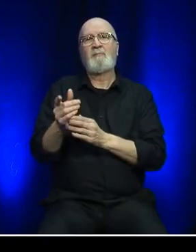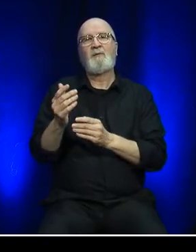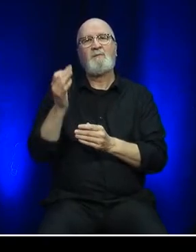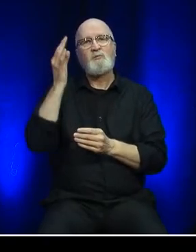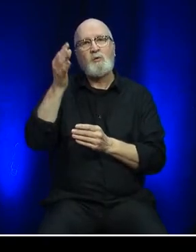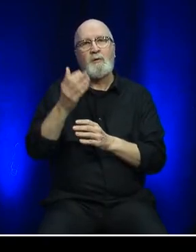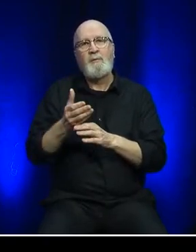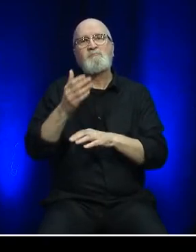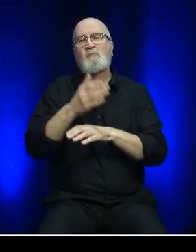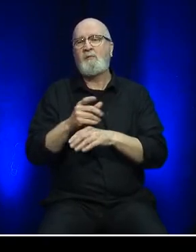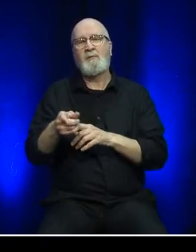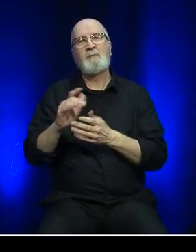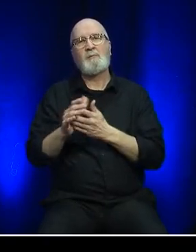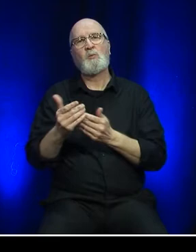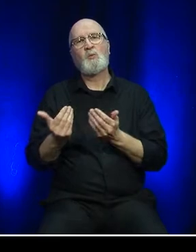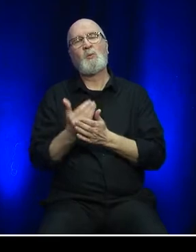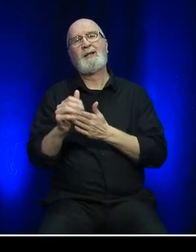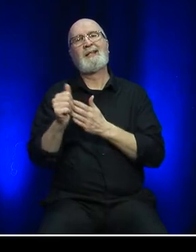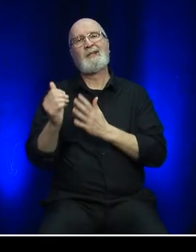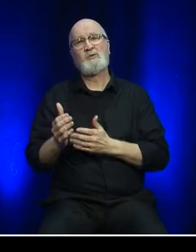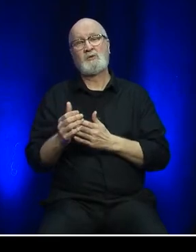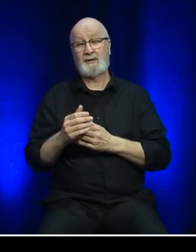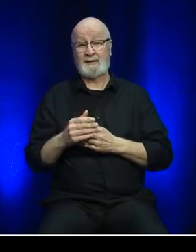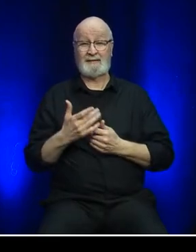During the year, we launched our new Learning Management System.